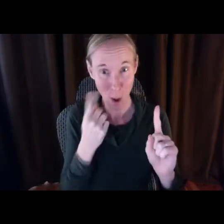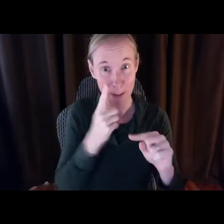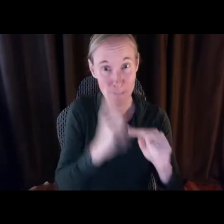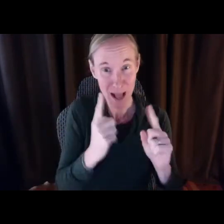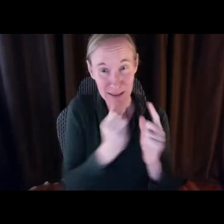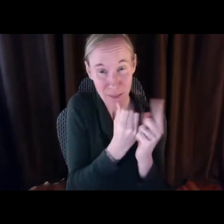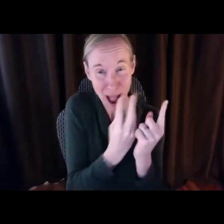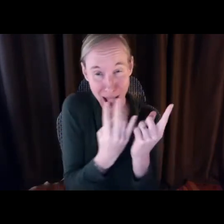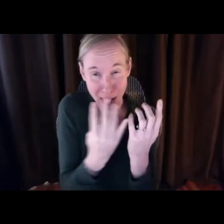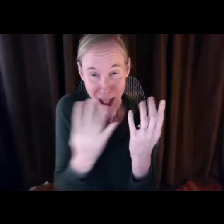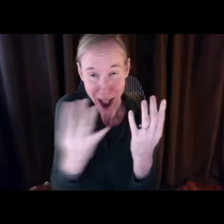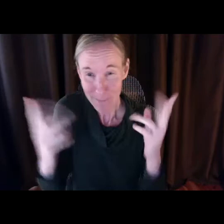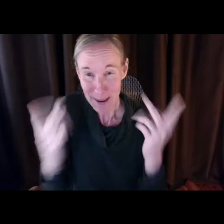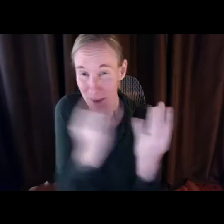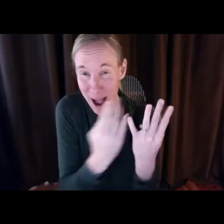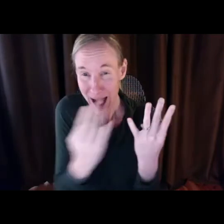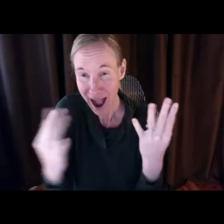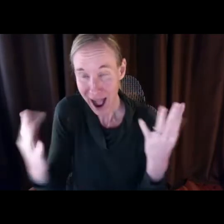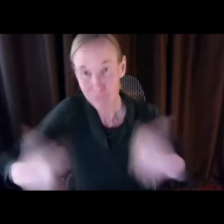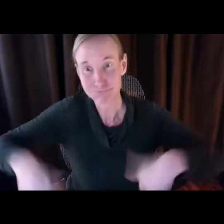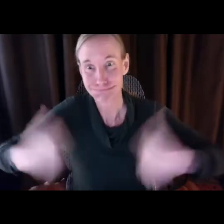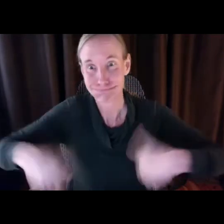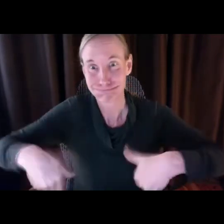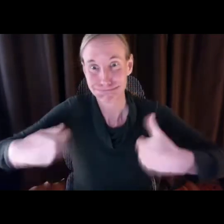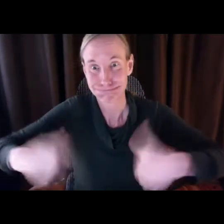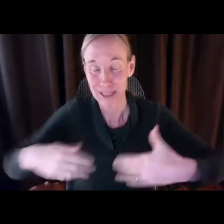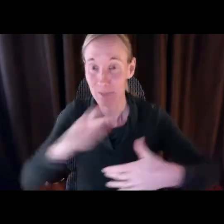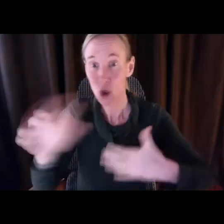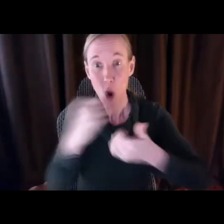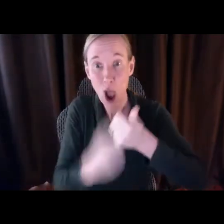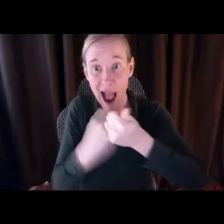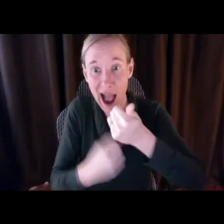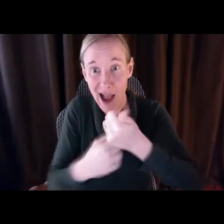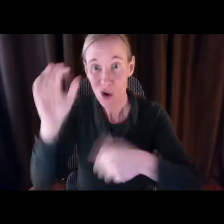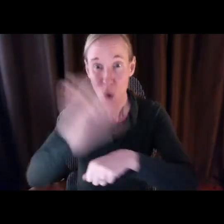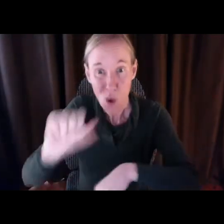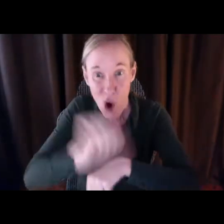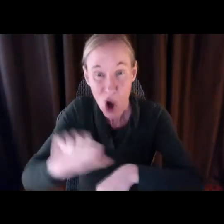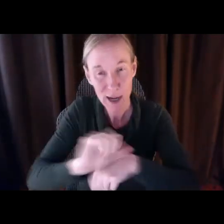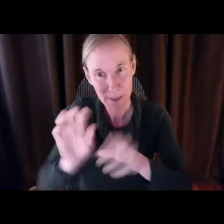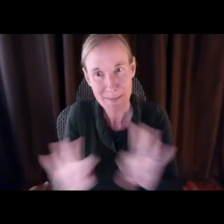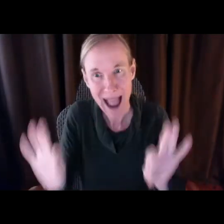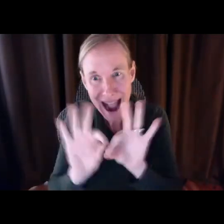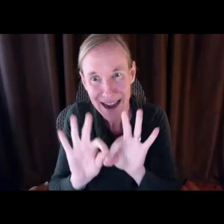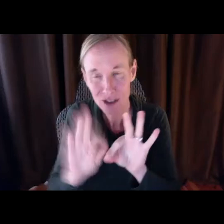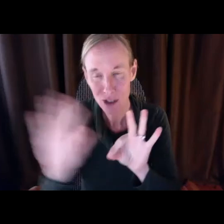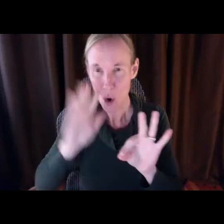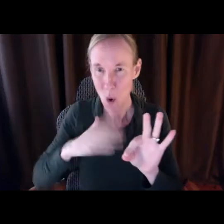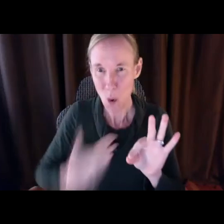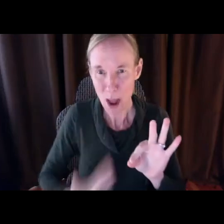looks like. And then I think of all of you, multiplying that impact, hundreds or thousands of times. Your